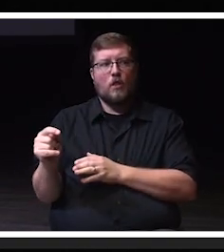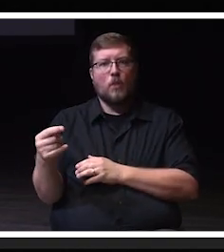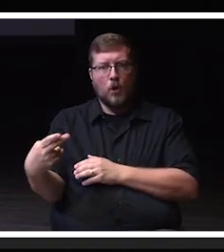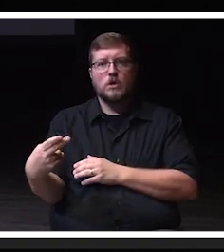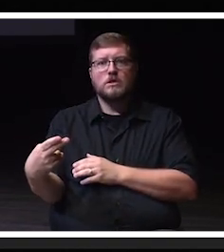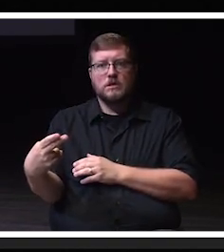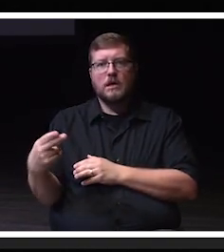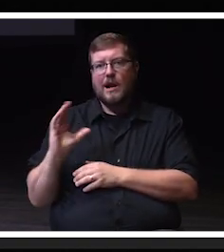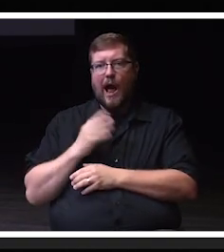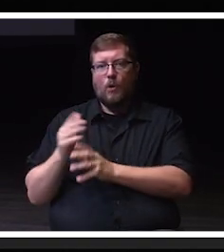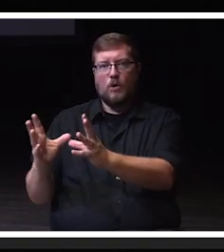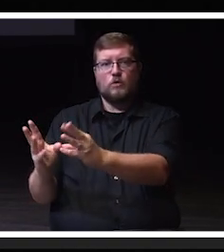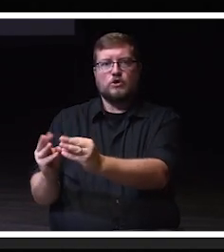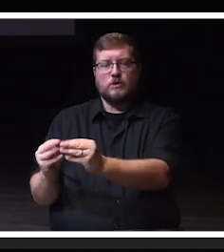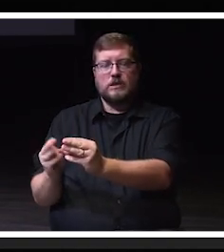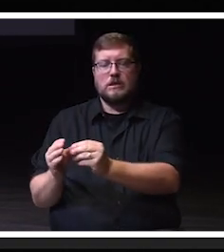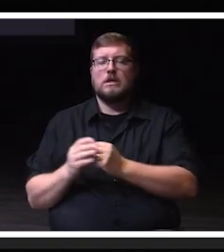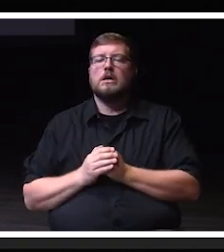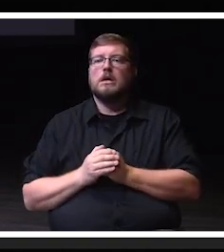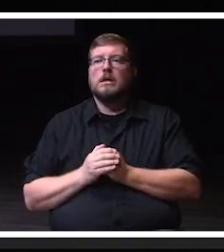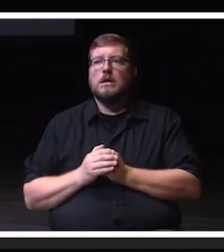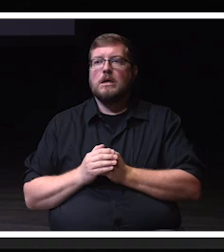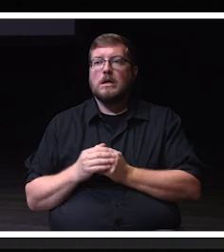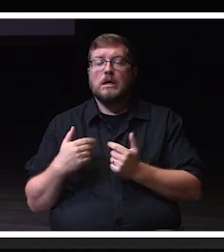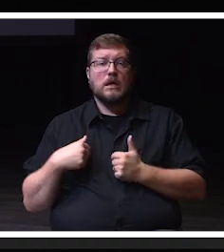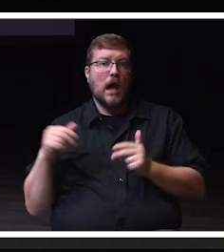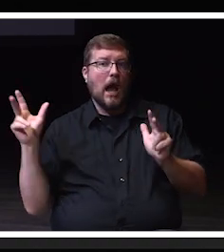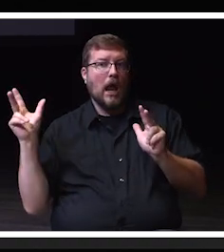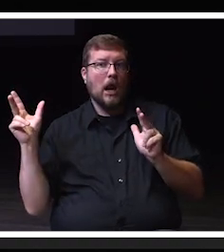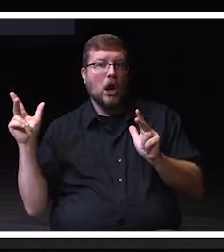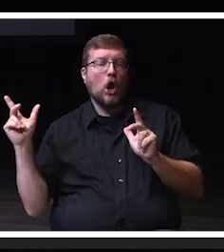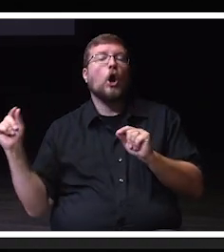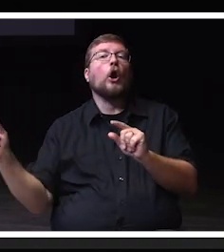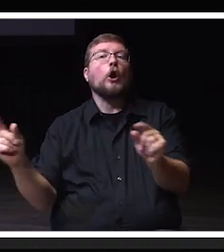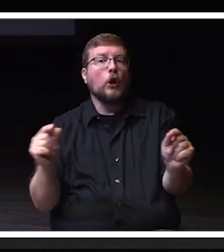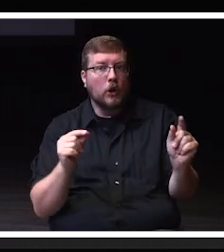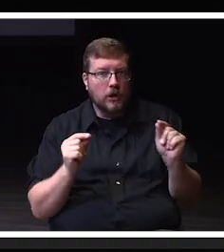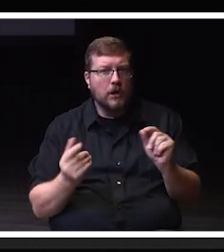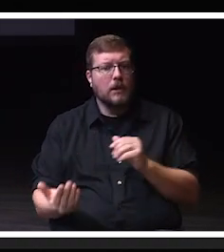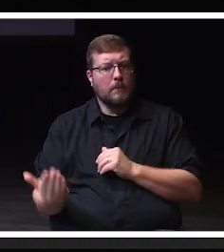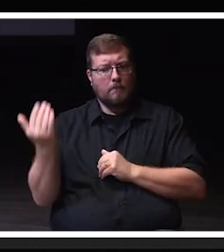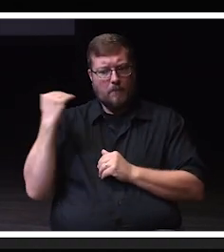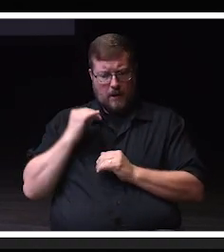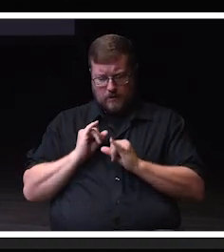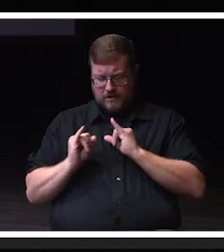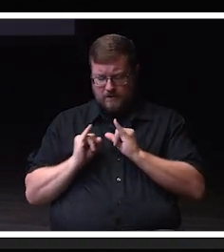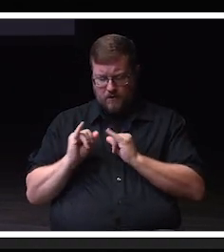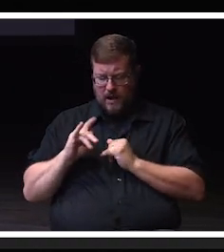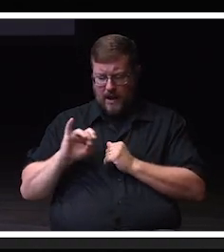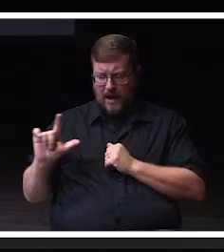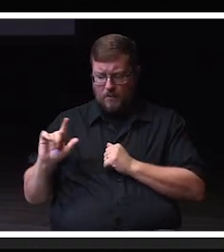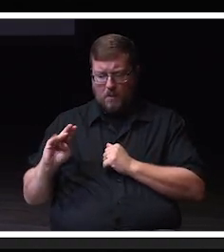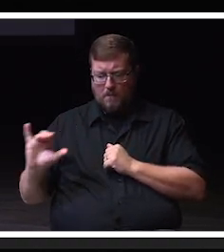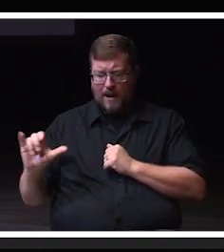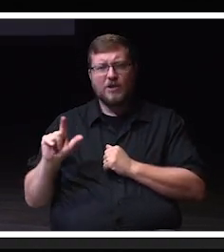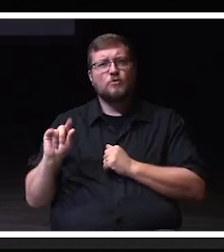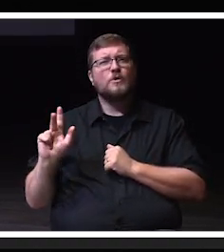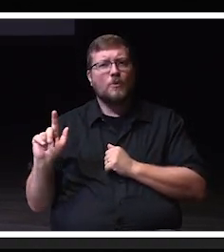So this is what I heard when I was interviewing back in late April, early May of 2023. So be careful. Buckle up.